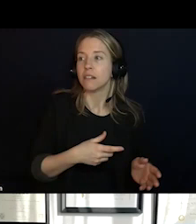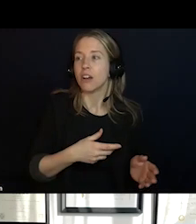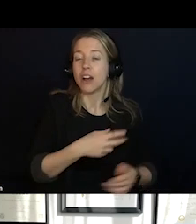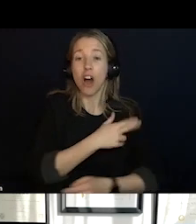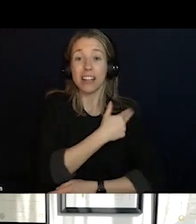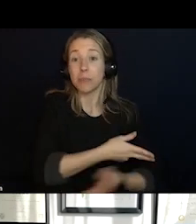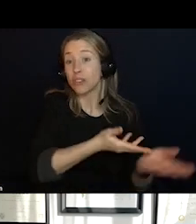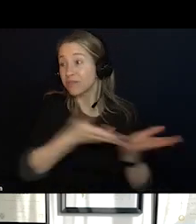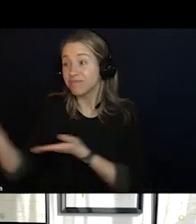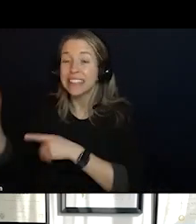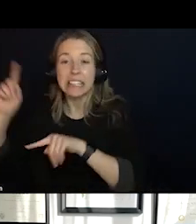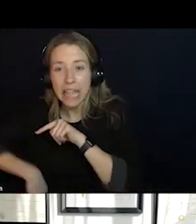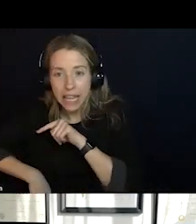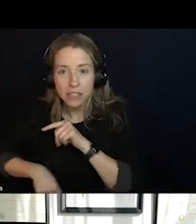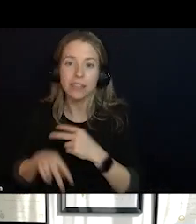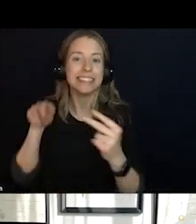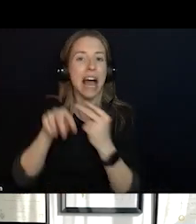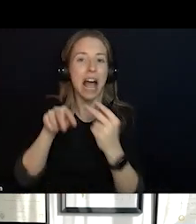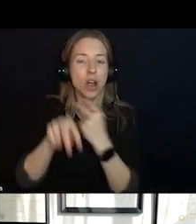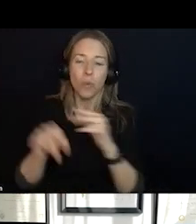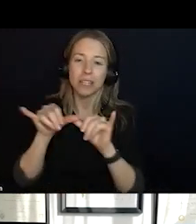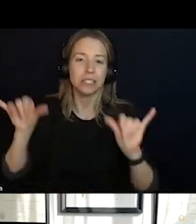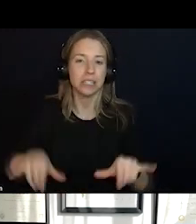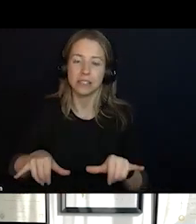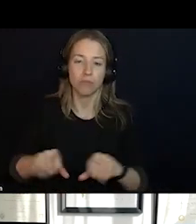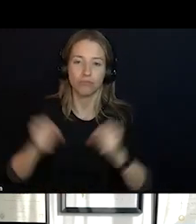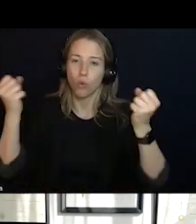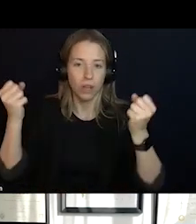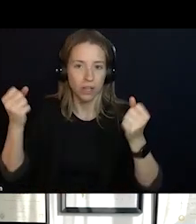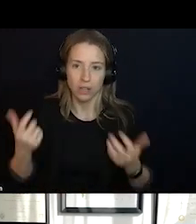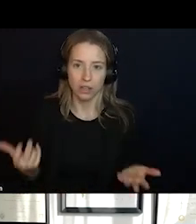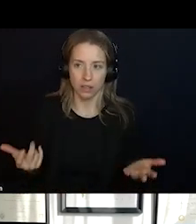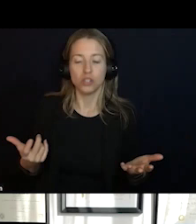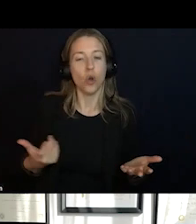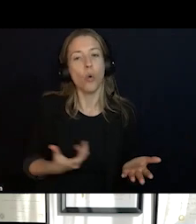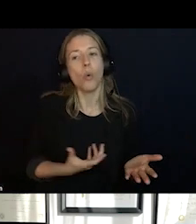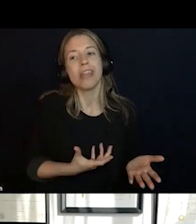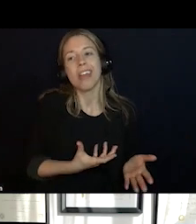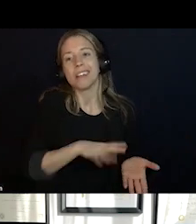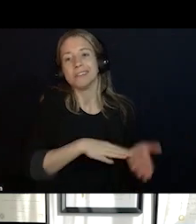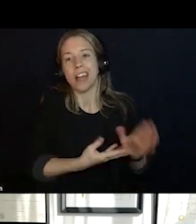THE HIGHWAY OR BEFORE THEY GOT CARE. THERE WERE A NUMBER OF MORE HIGHWAY PUBLICIZED CASES ABOUT THIS AS WELL.